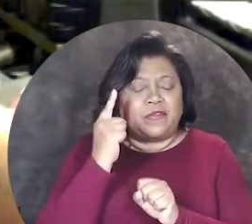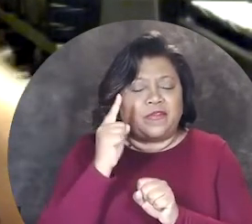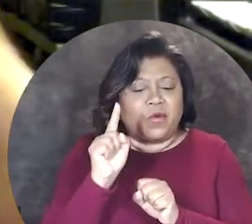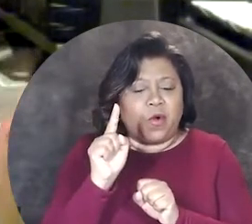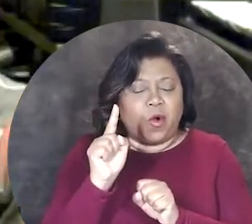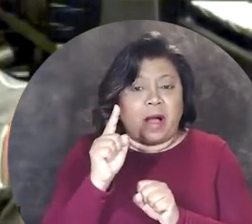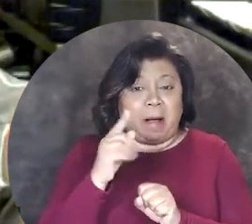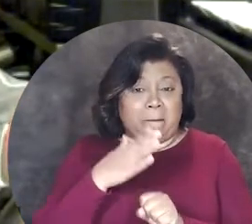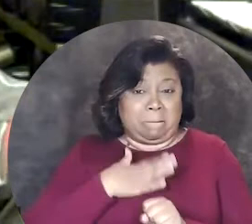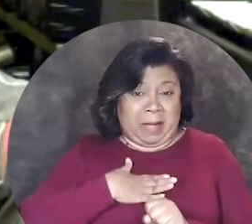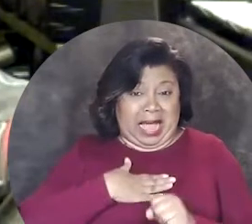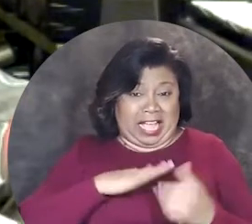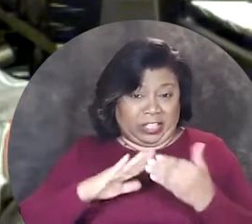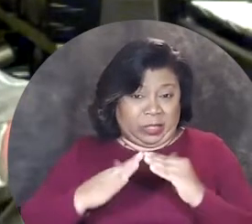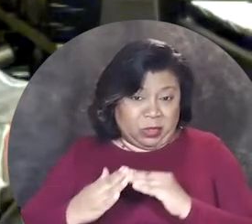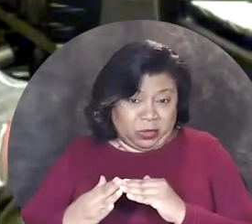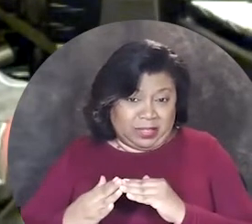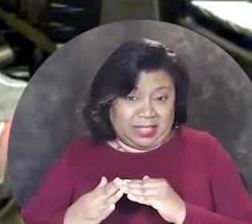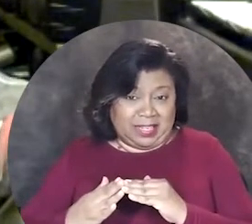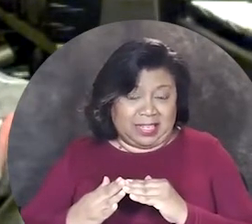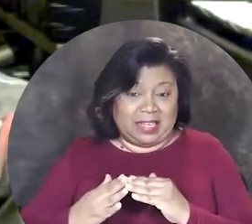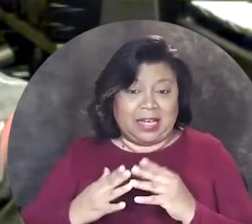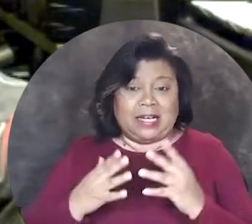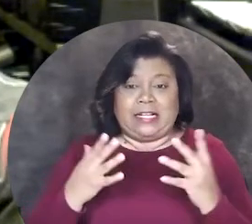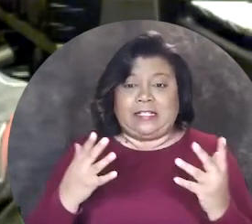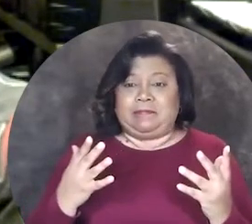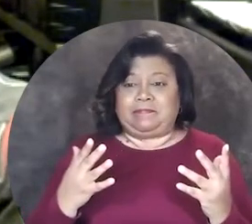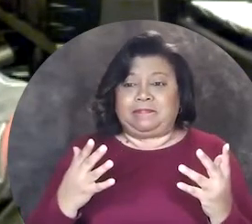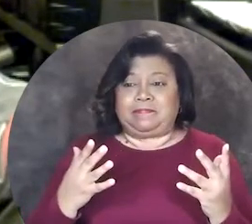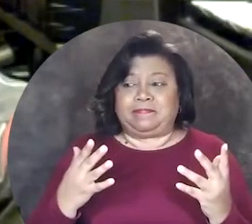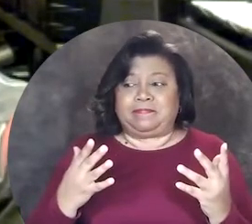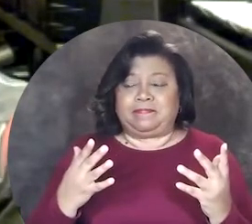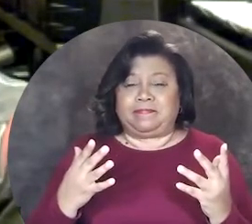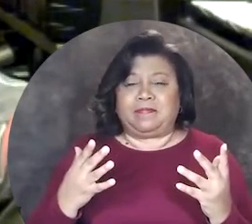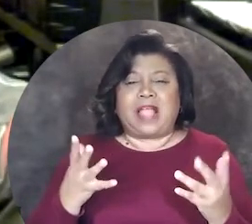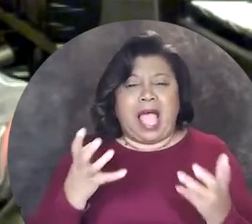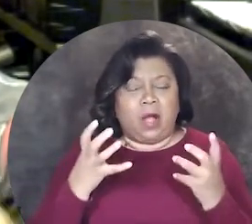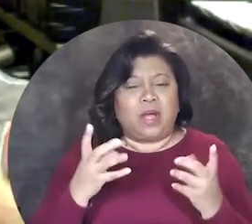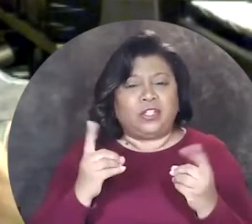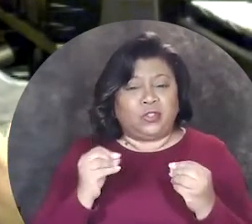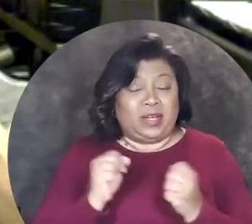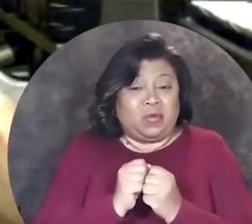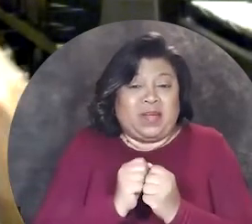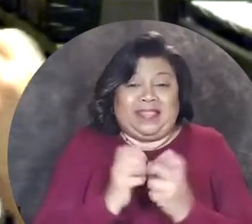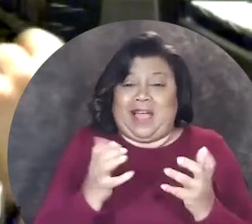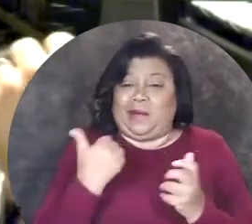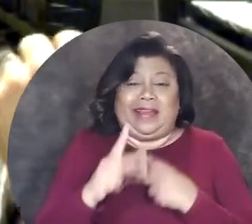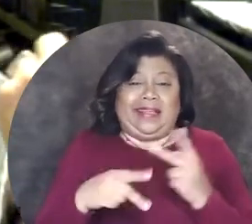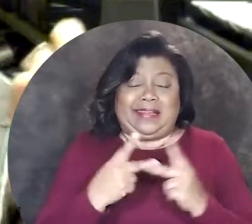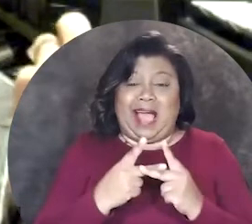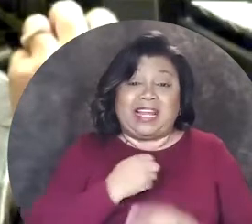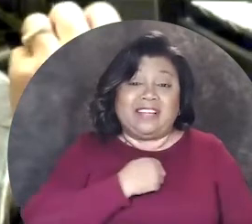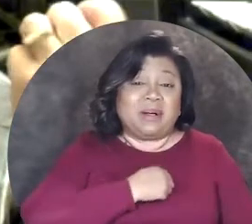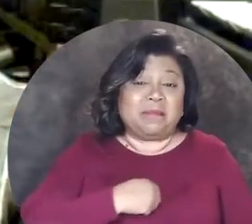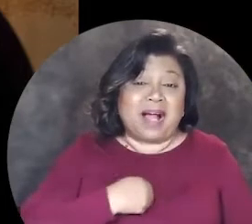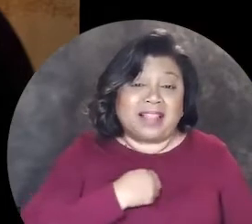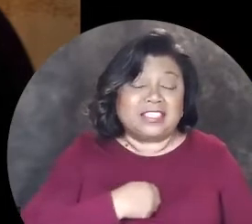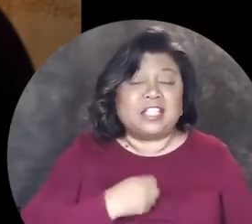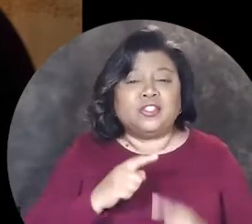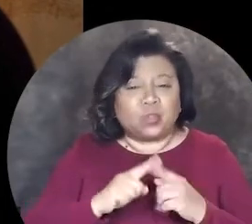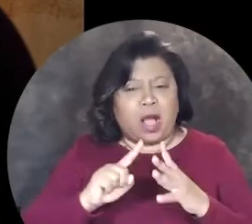for my community, um, and I wanted to do it without any kind of apology